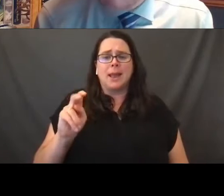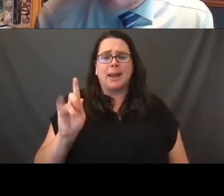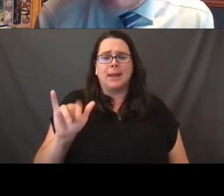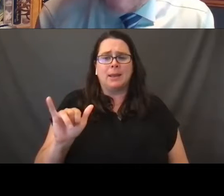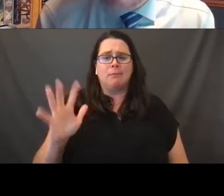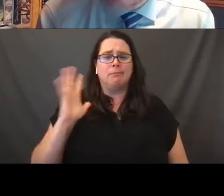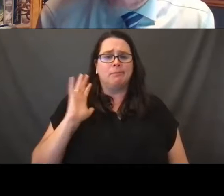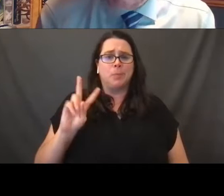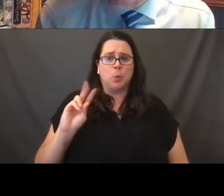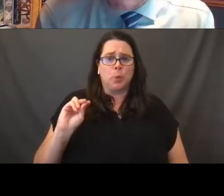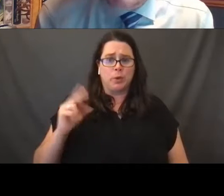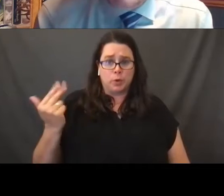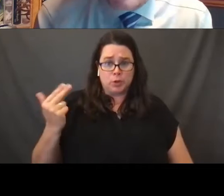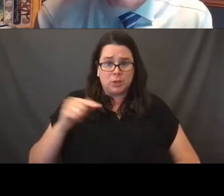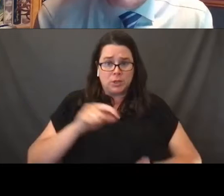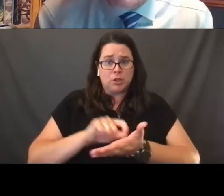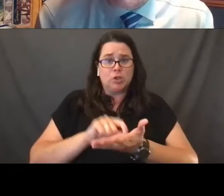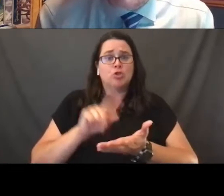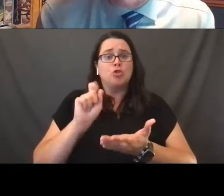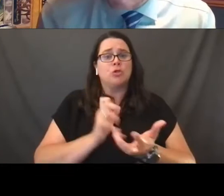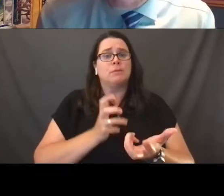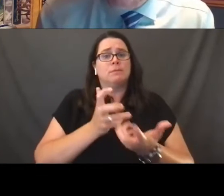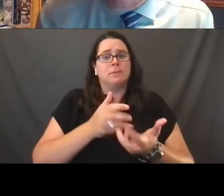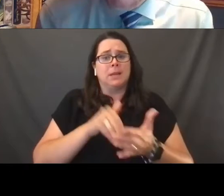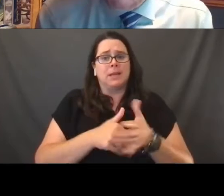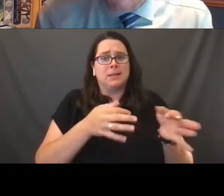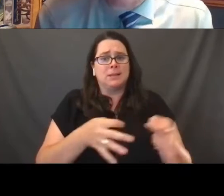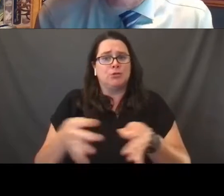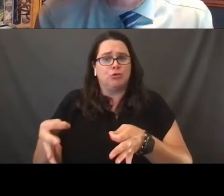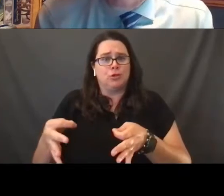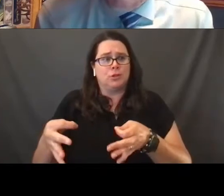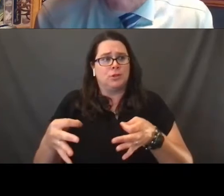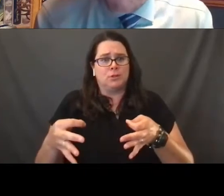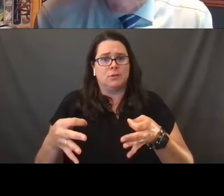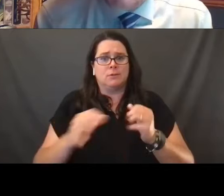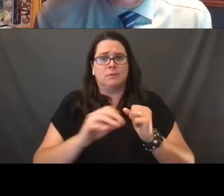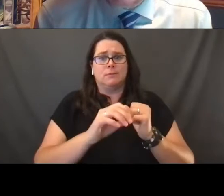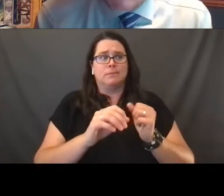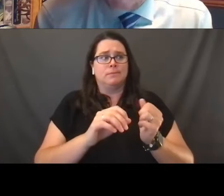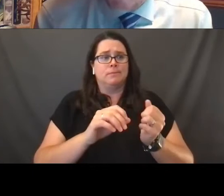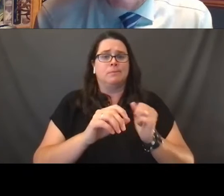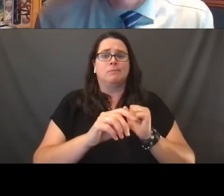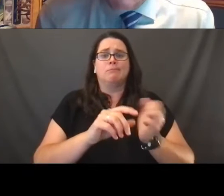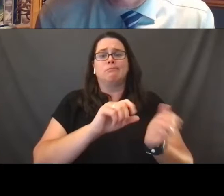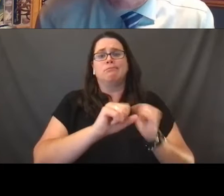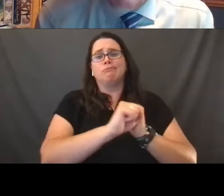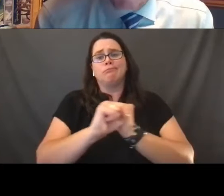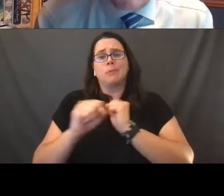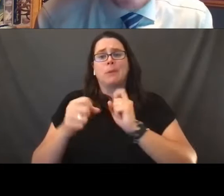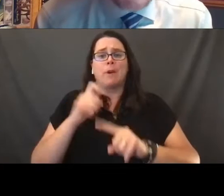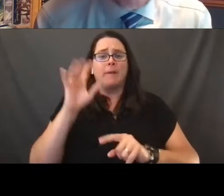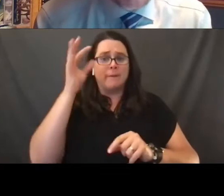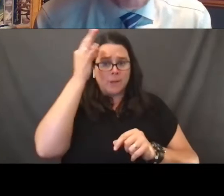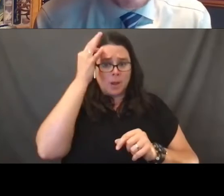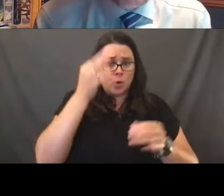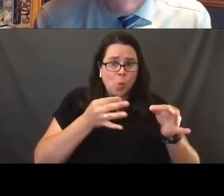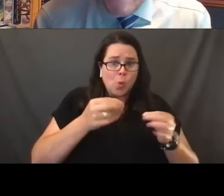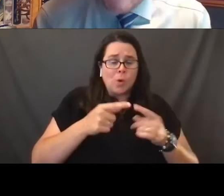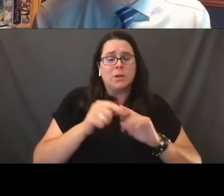And once again should be reflected in the decisions coming forward from federal courts, state courts, and our Supreme Court going forward.